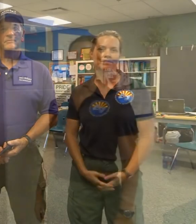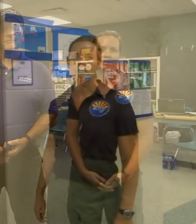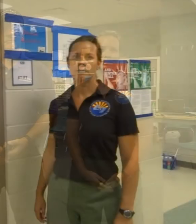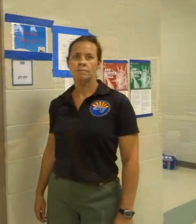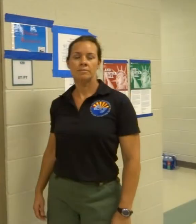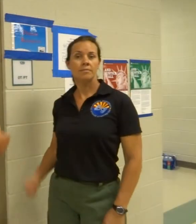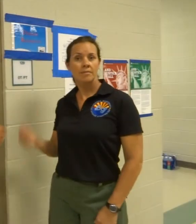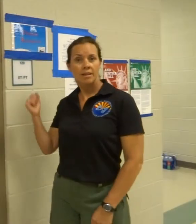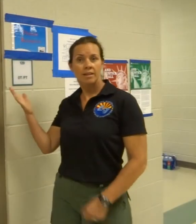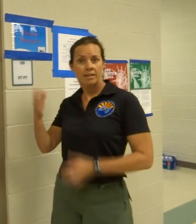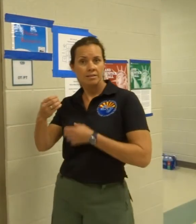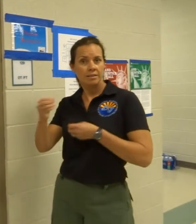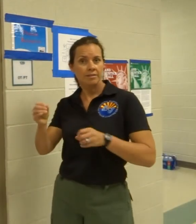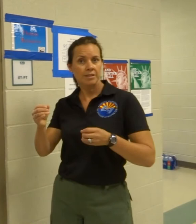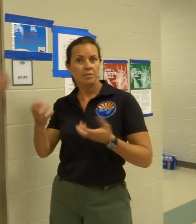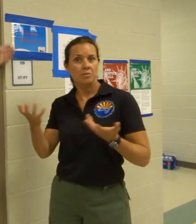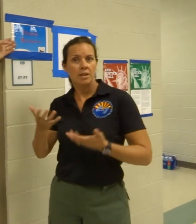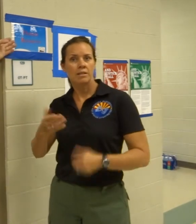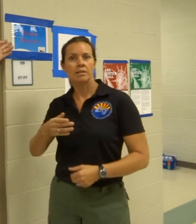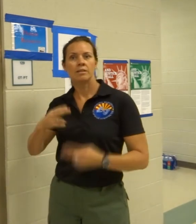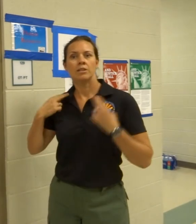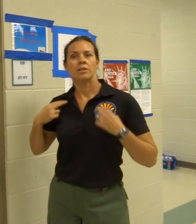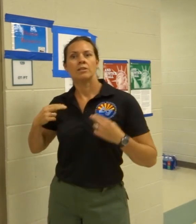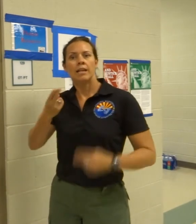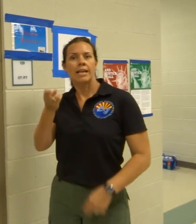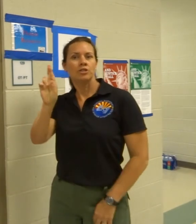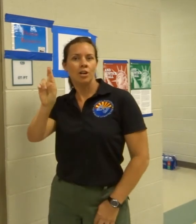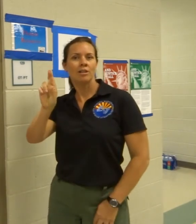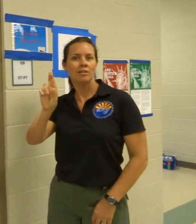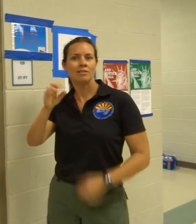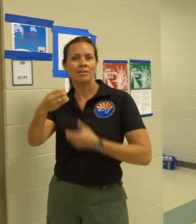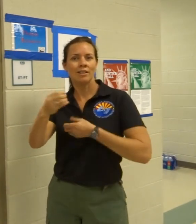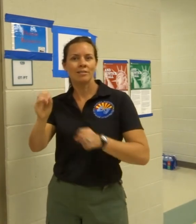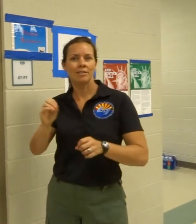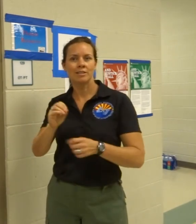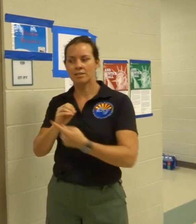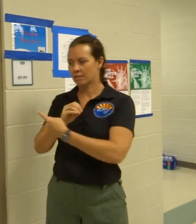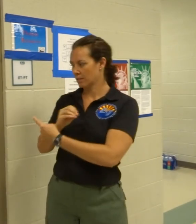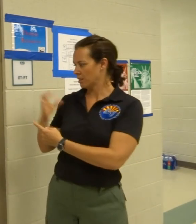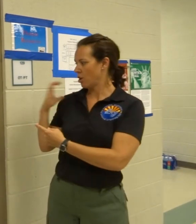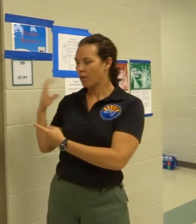This is the Human Resource Office and this is the Human Resource Officer.